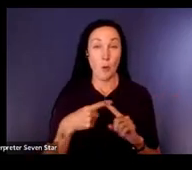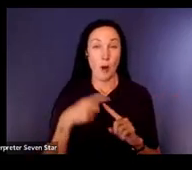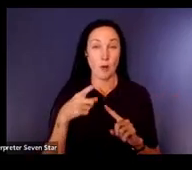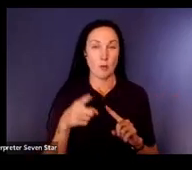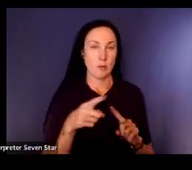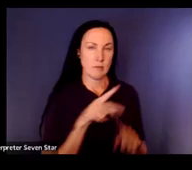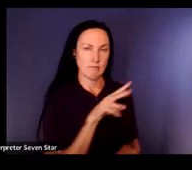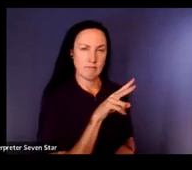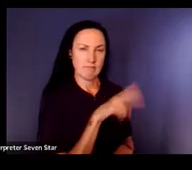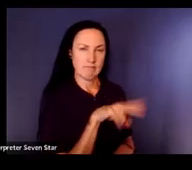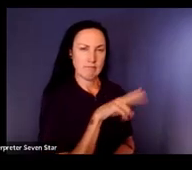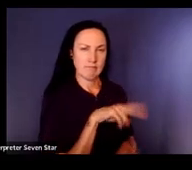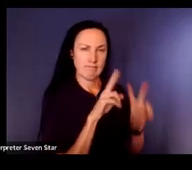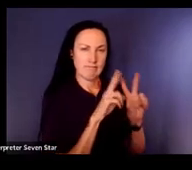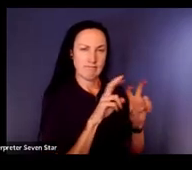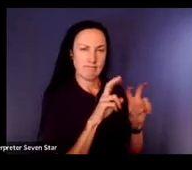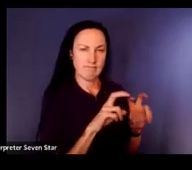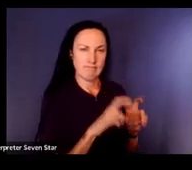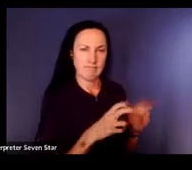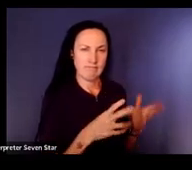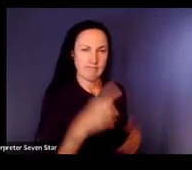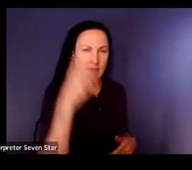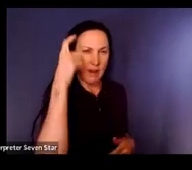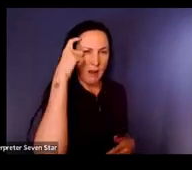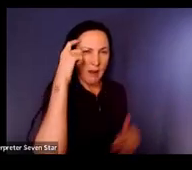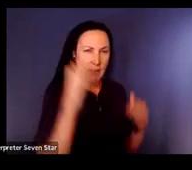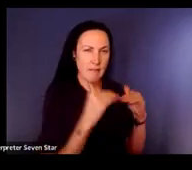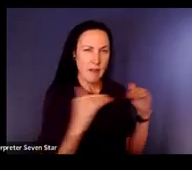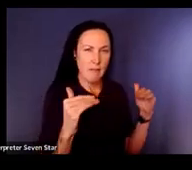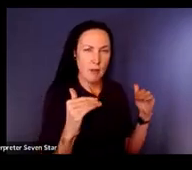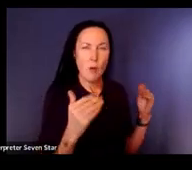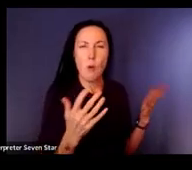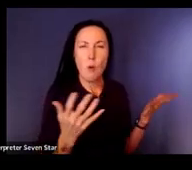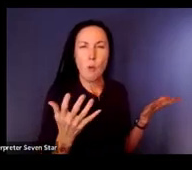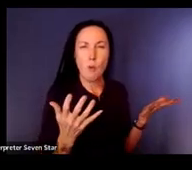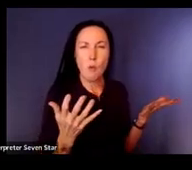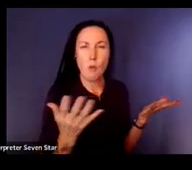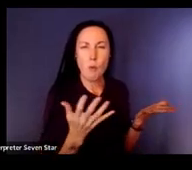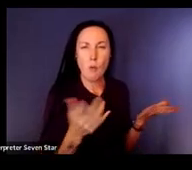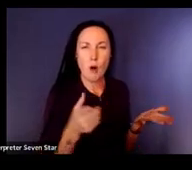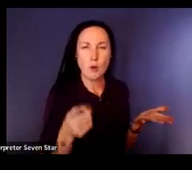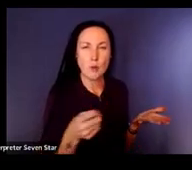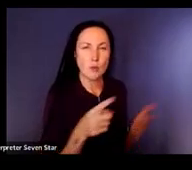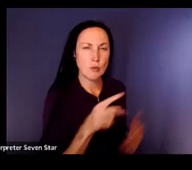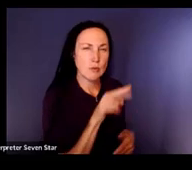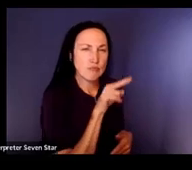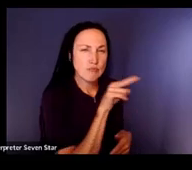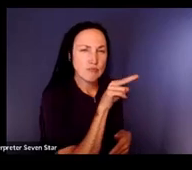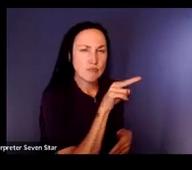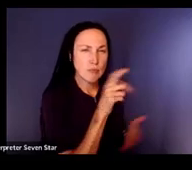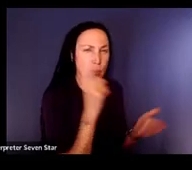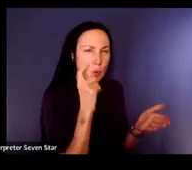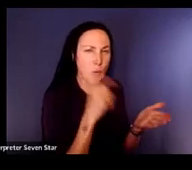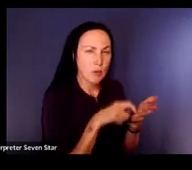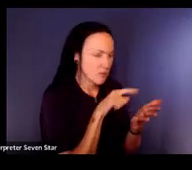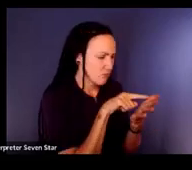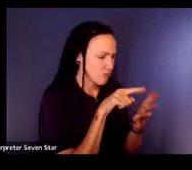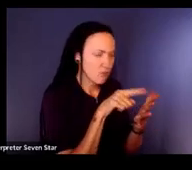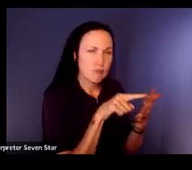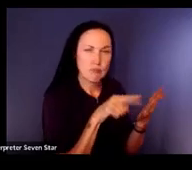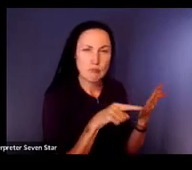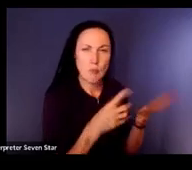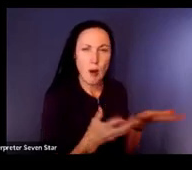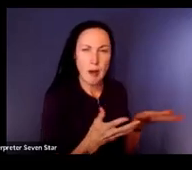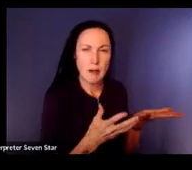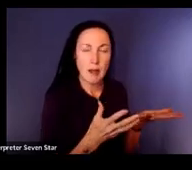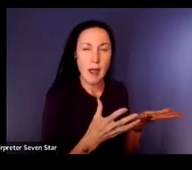cognitive level and why? I want you to think about that. What does my knowing the cognitive level